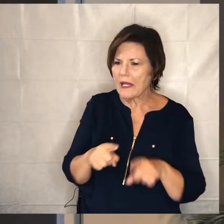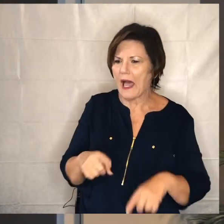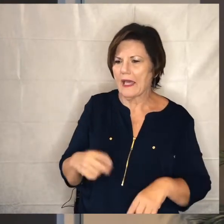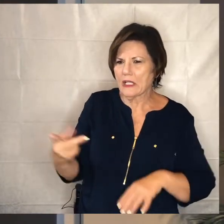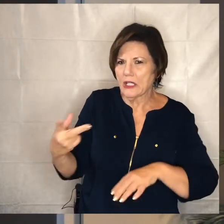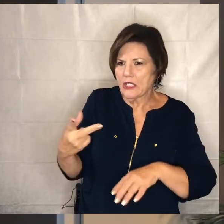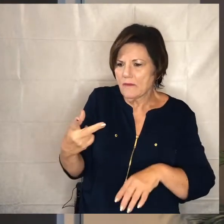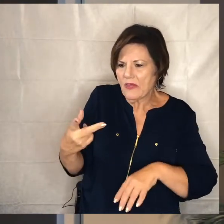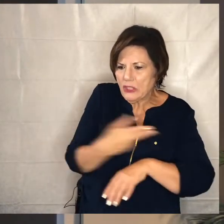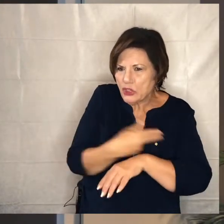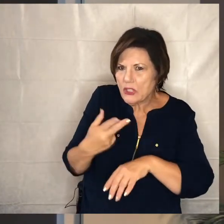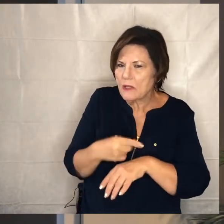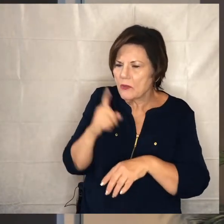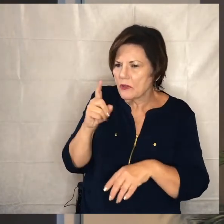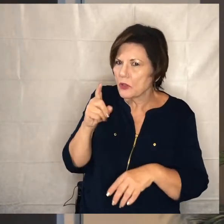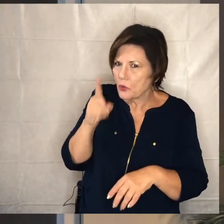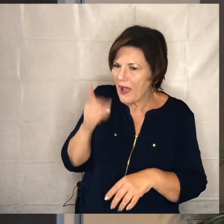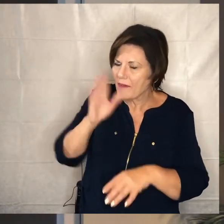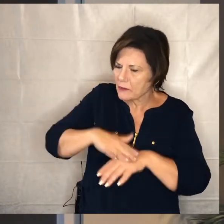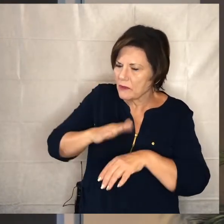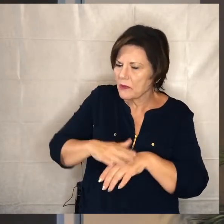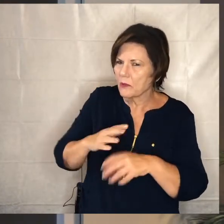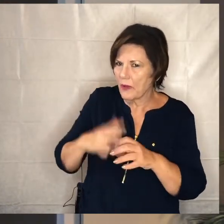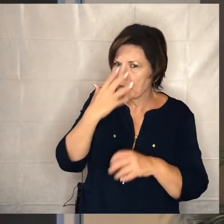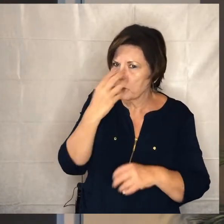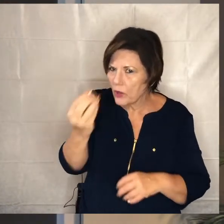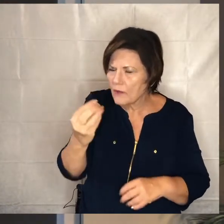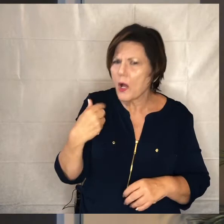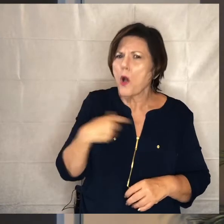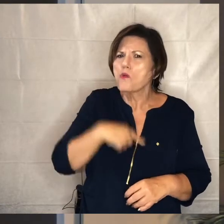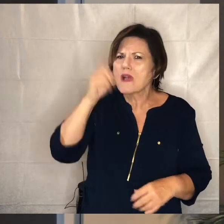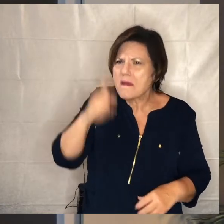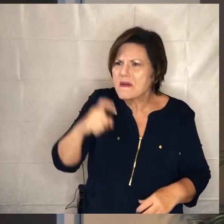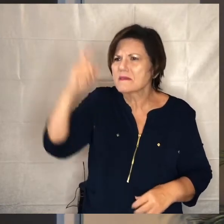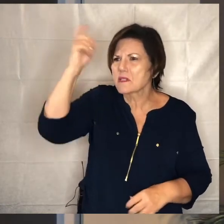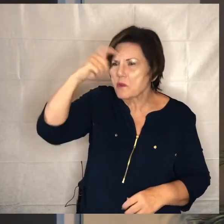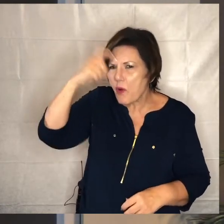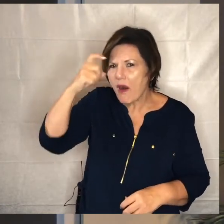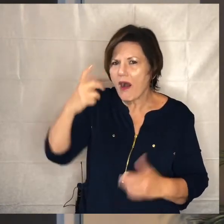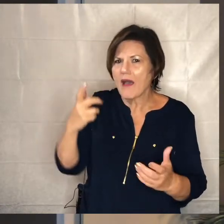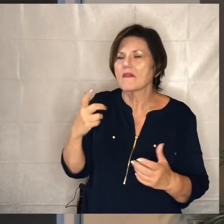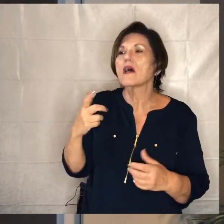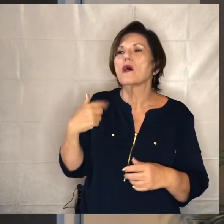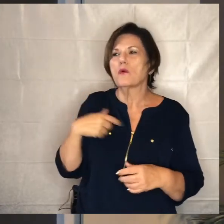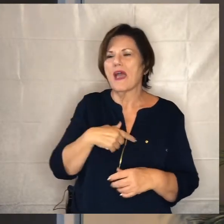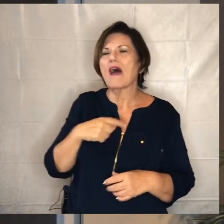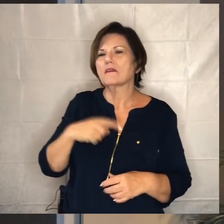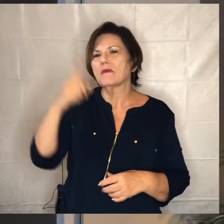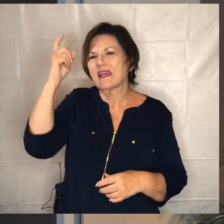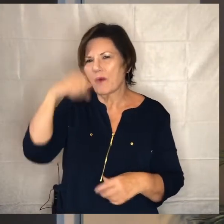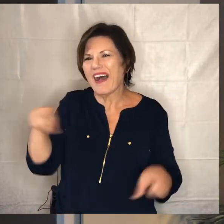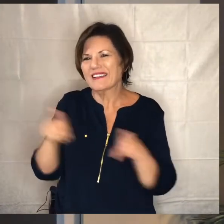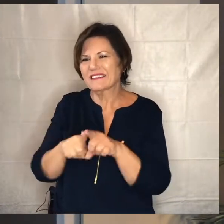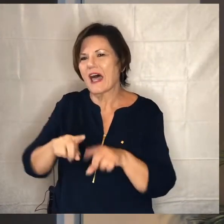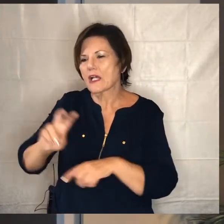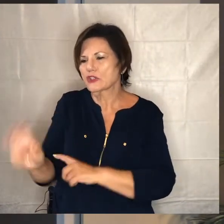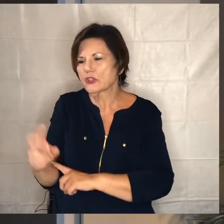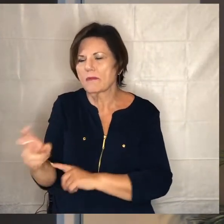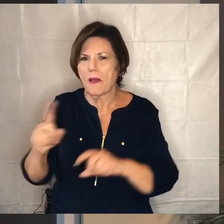outsmart them we have to be wise as serpents and gentle as doves